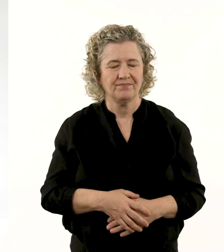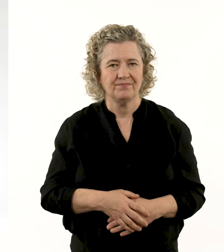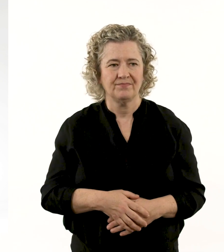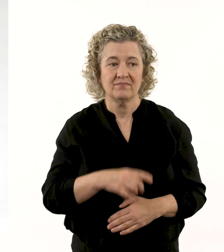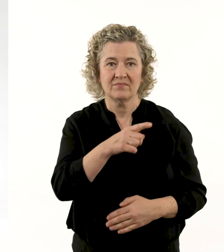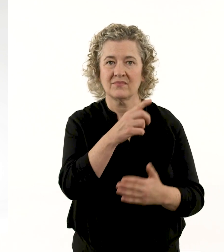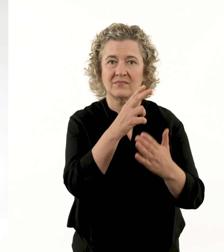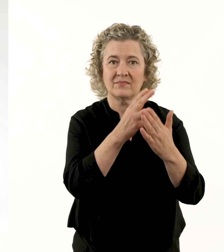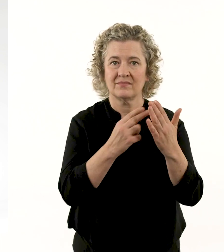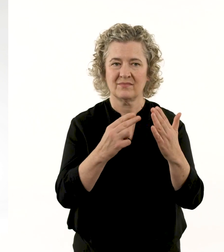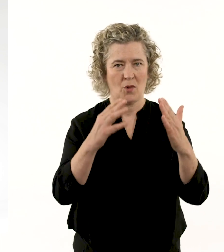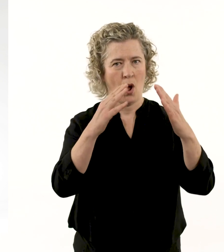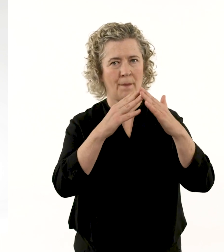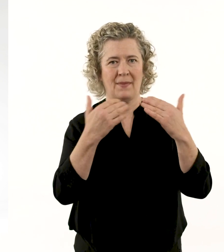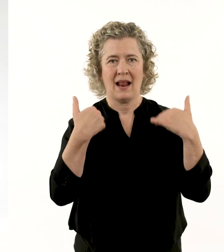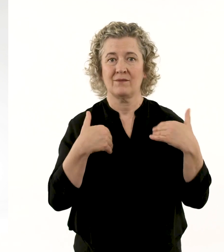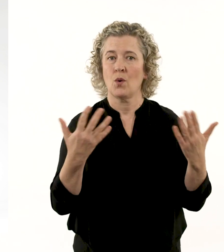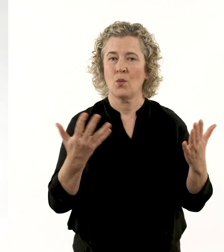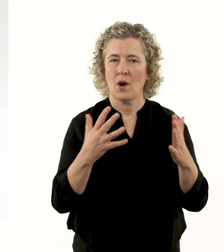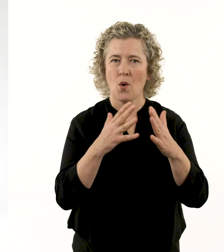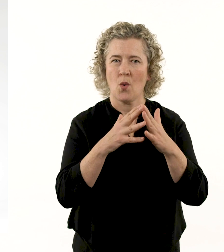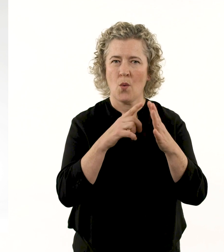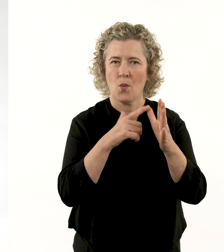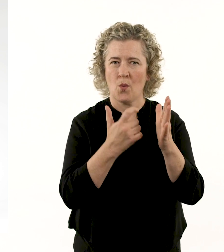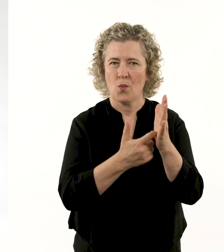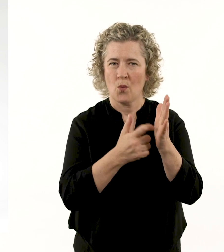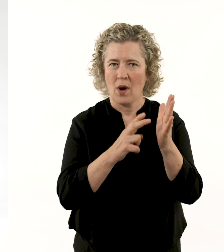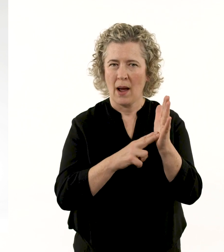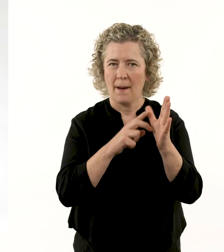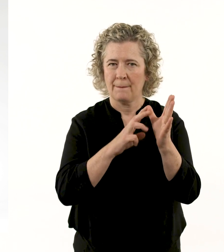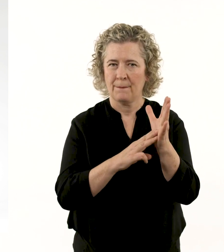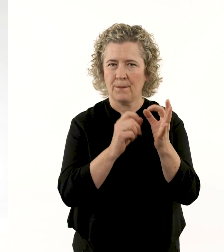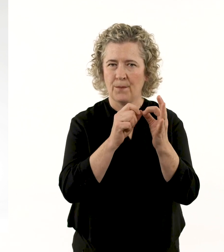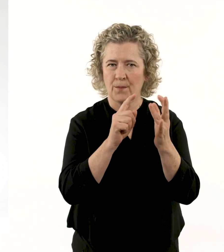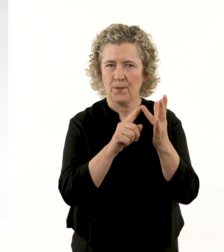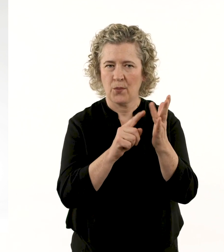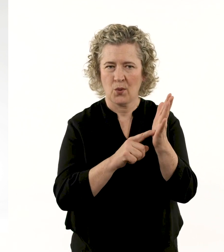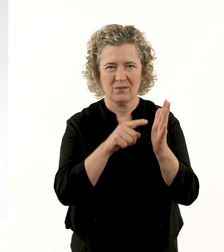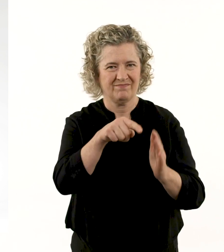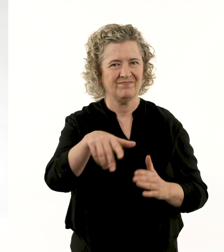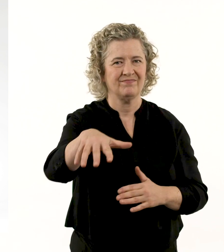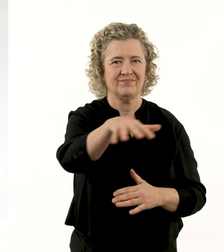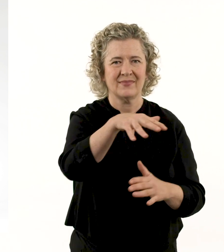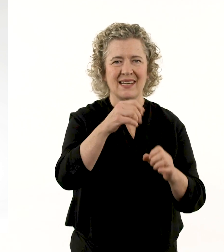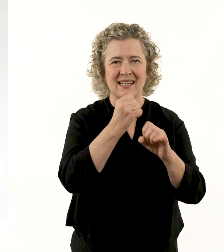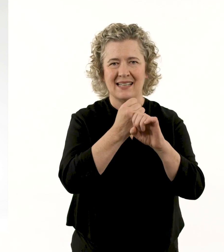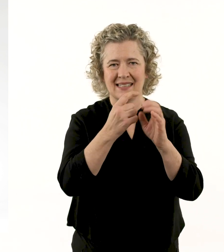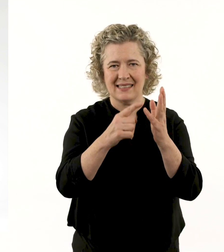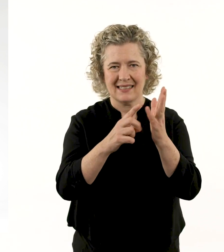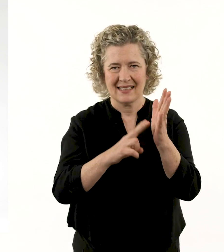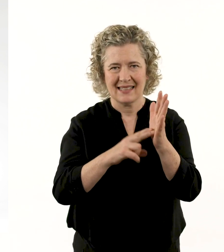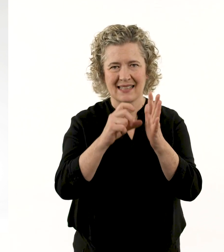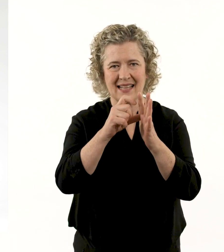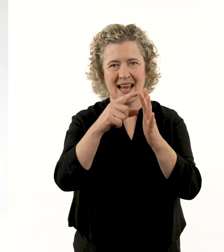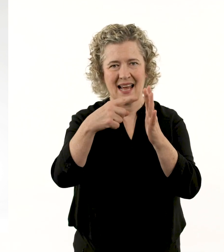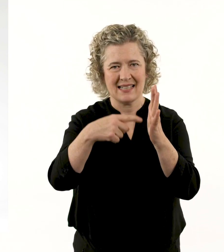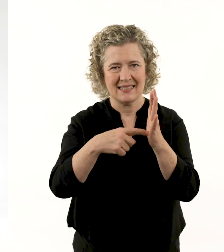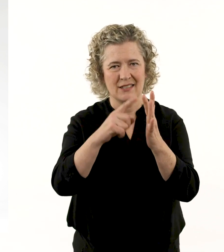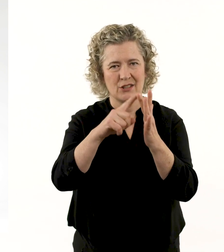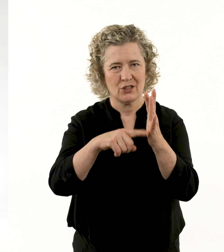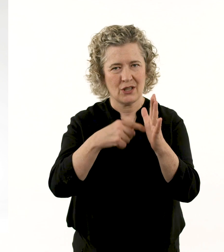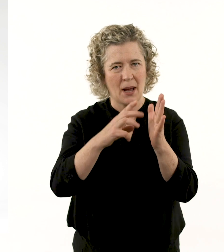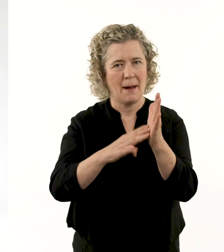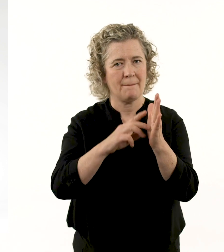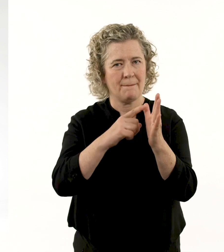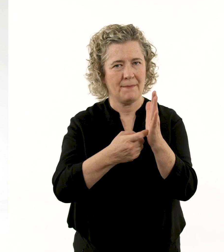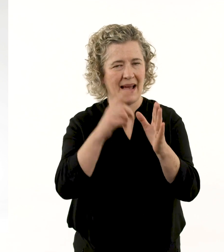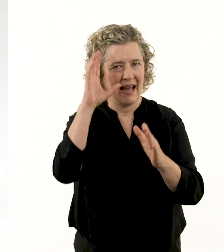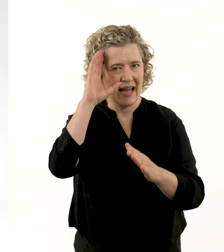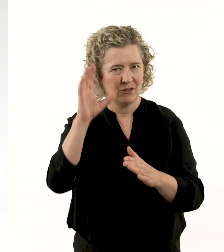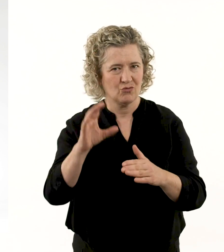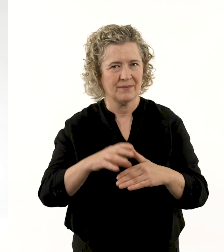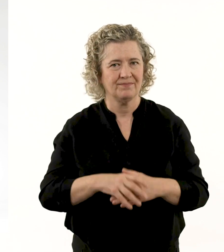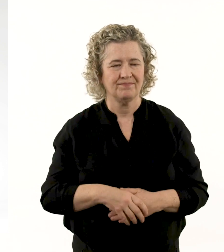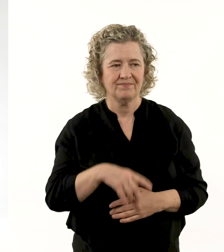Based in his hometown of Warrnambool on Gunditjmara Country,